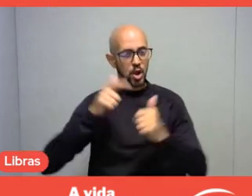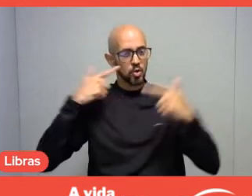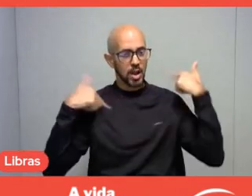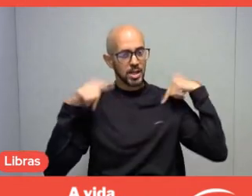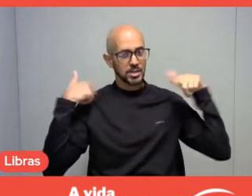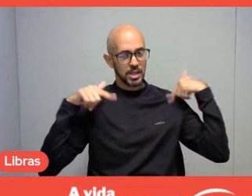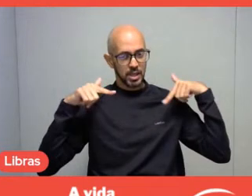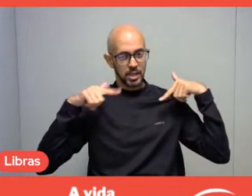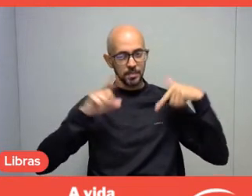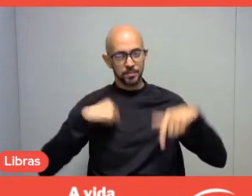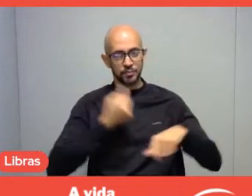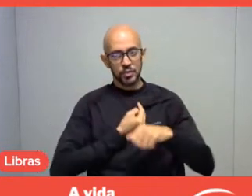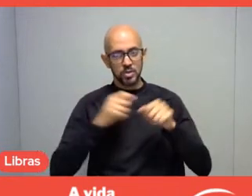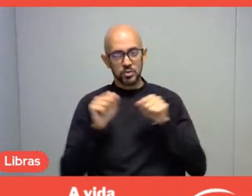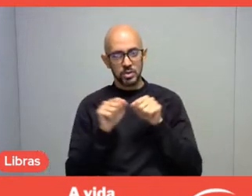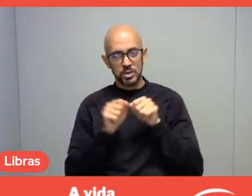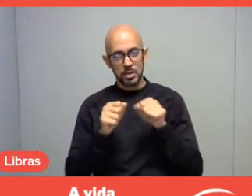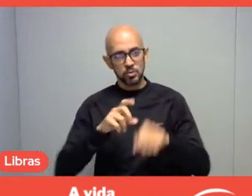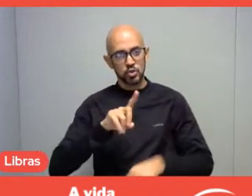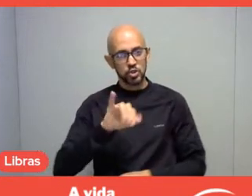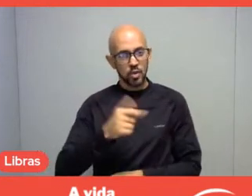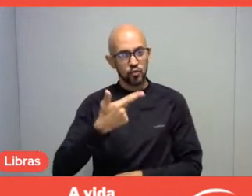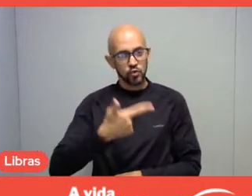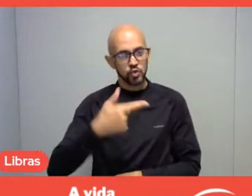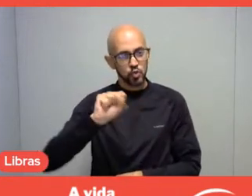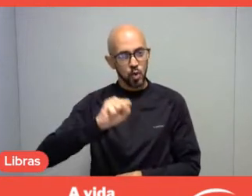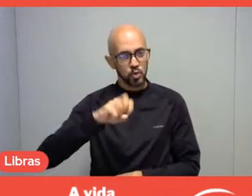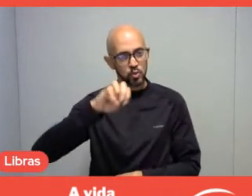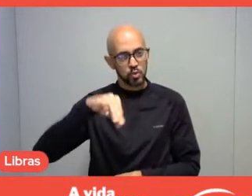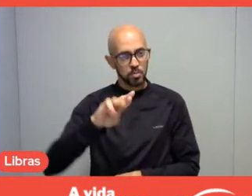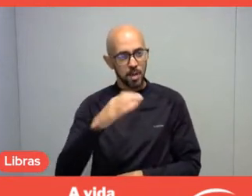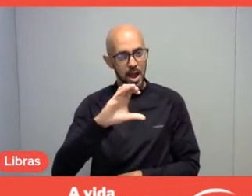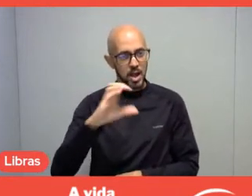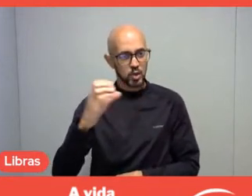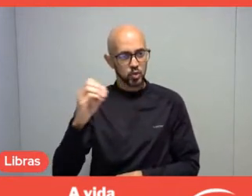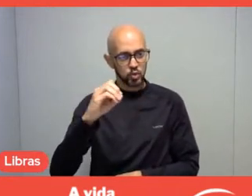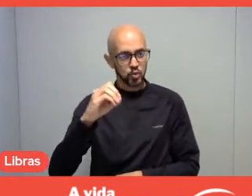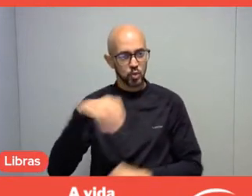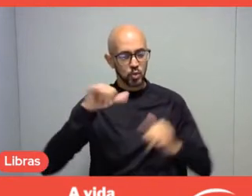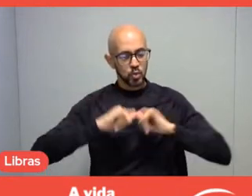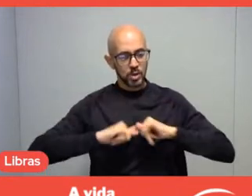On March 28th, recently, at USP, we held the launch event. Professor Luiz was present.